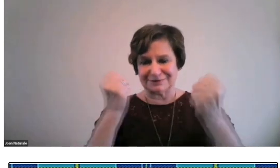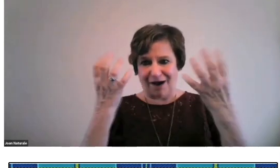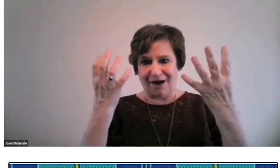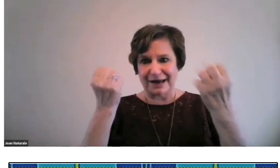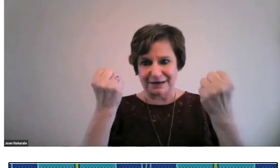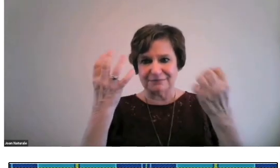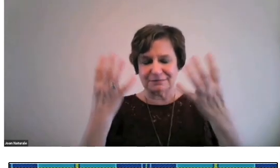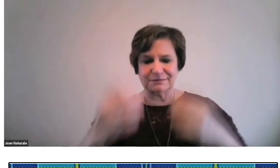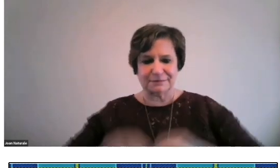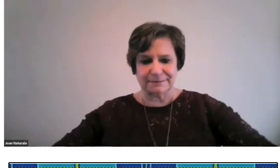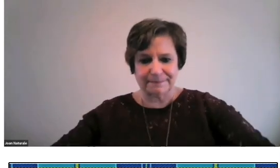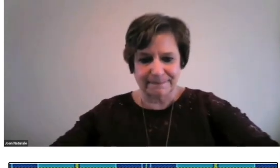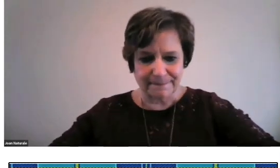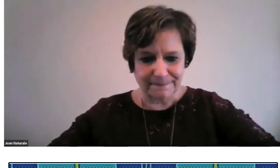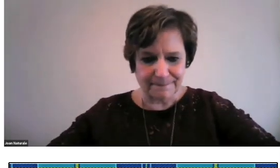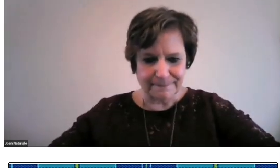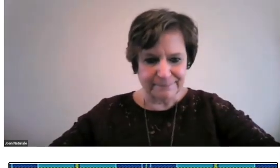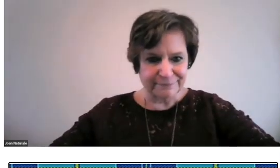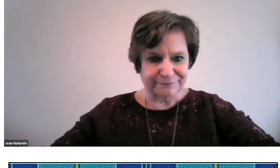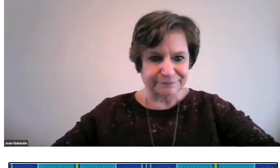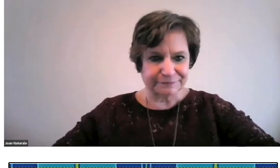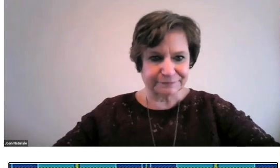and made sure that they were all also signed.